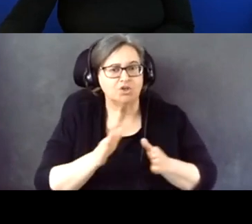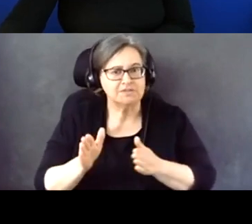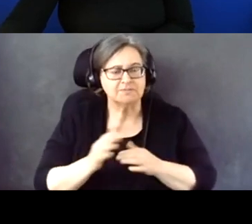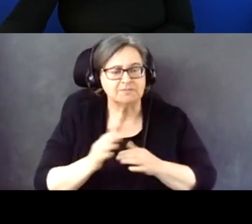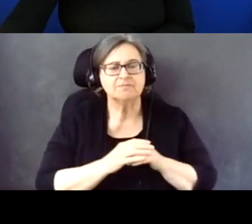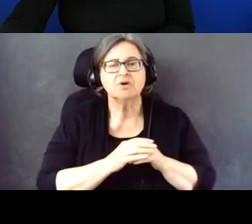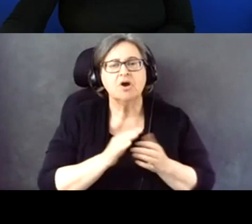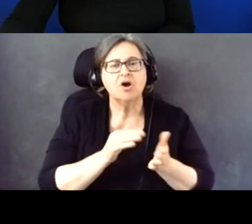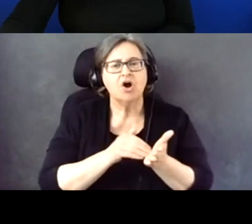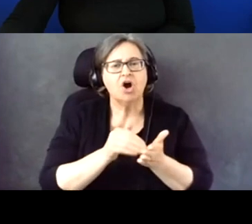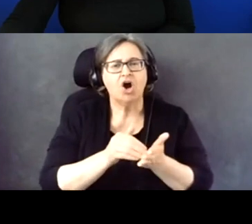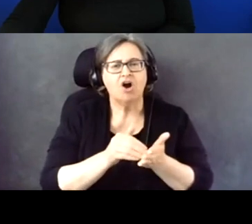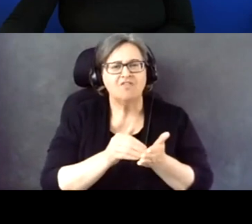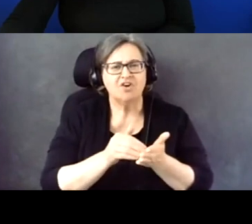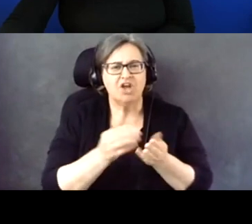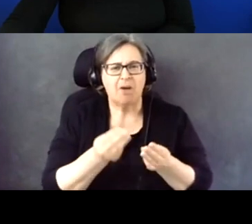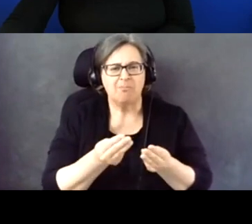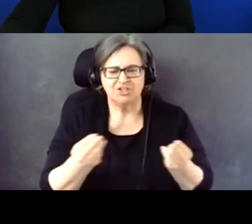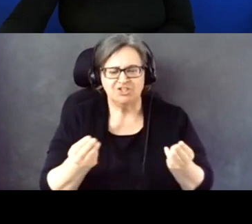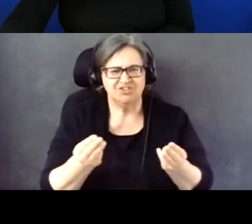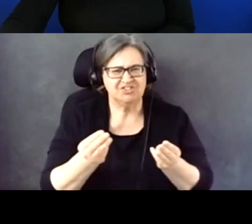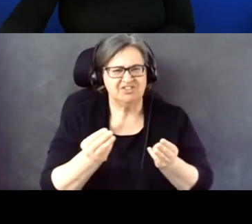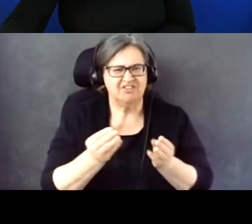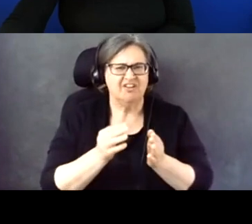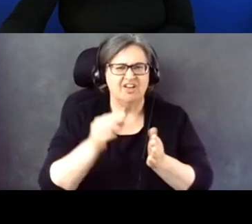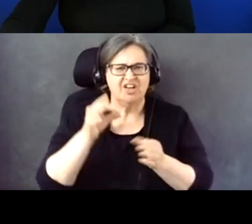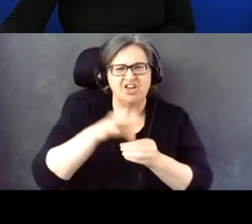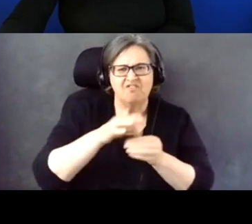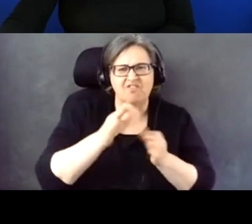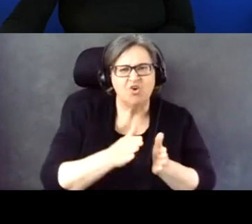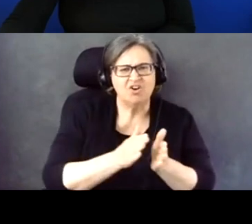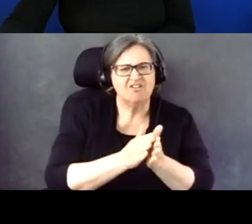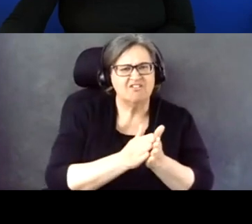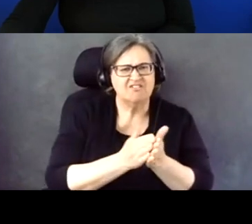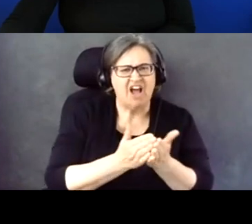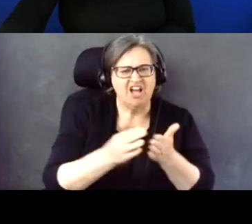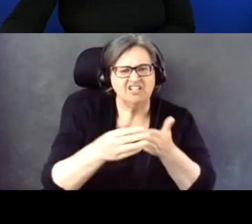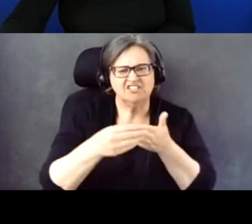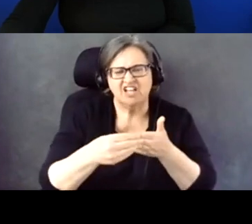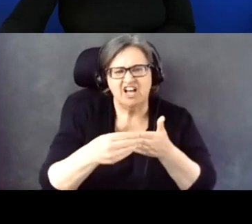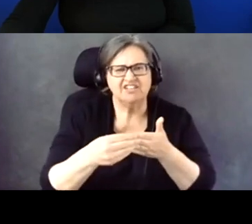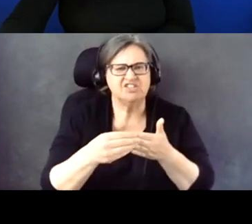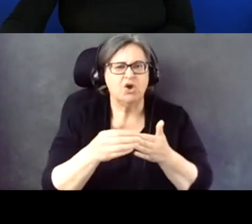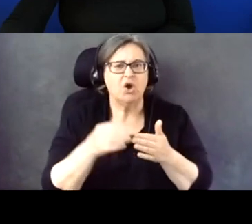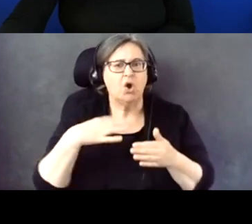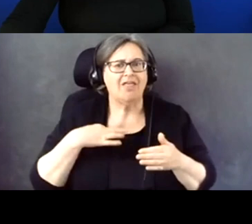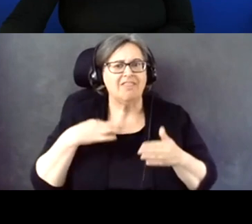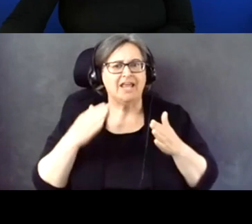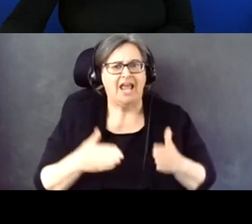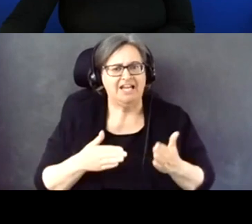Often materials for voter guides in candidate materials are inaccessible to ASL users, particularly,